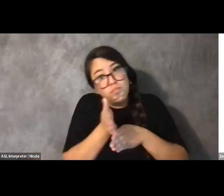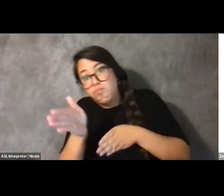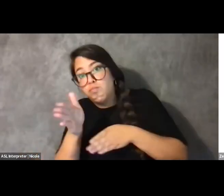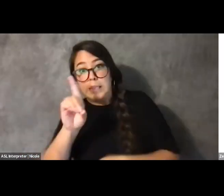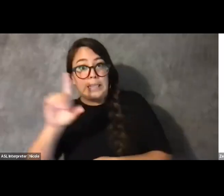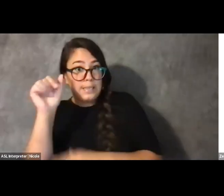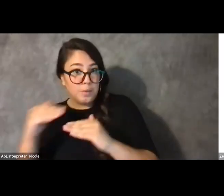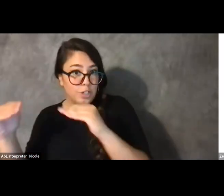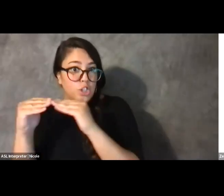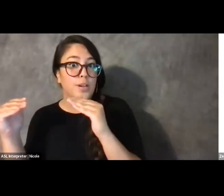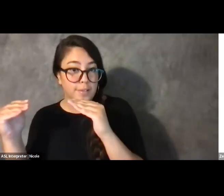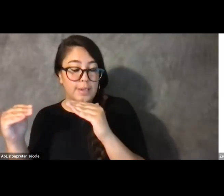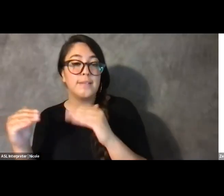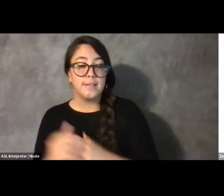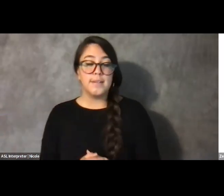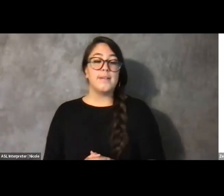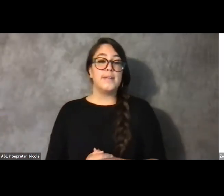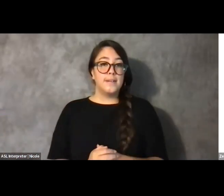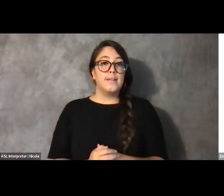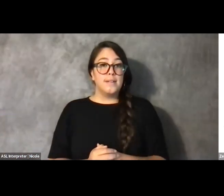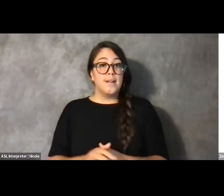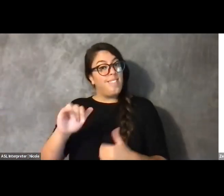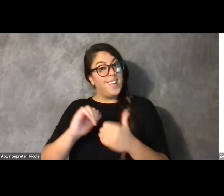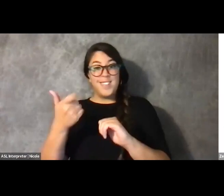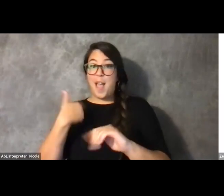and that is how I ended up here today.